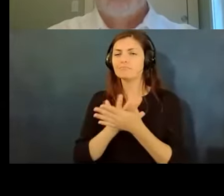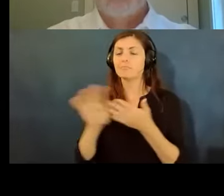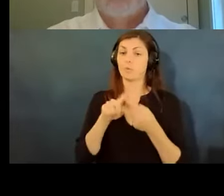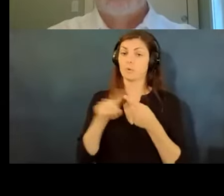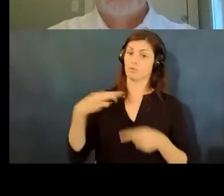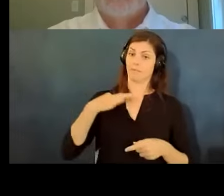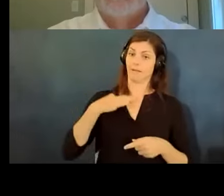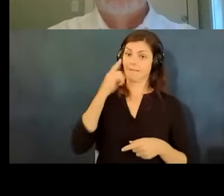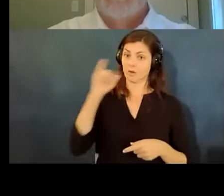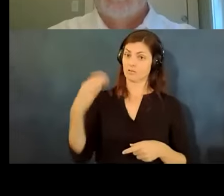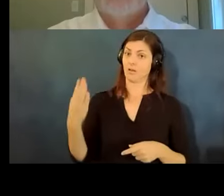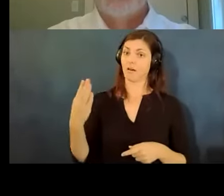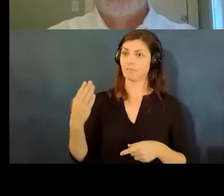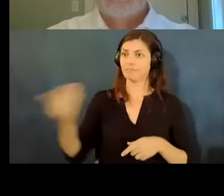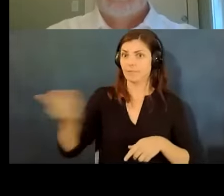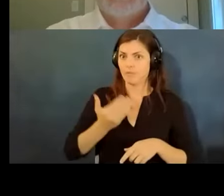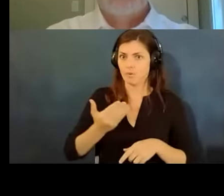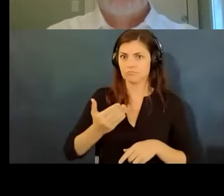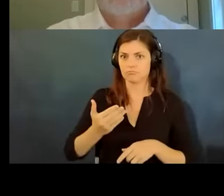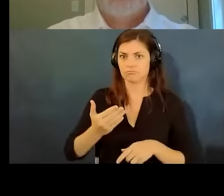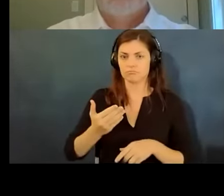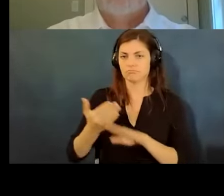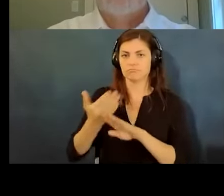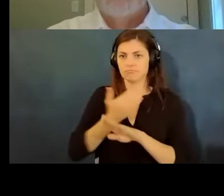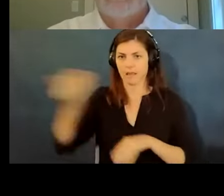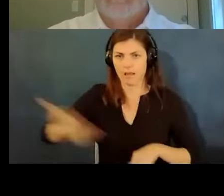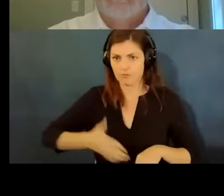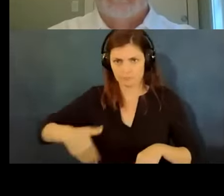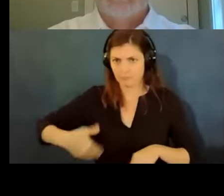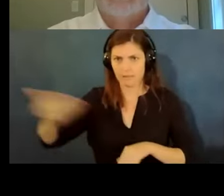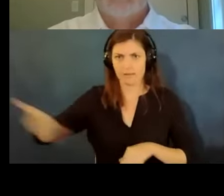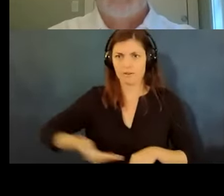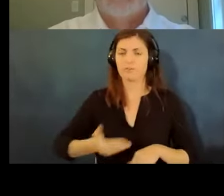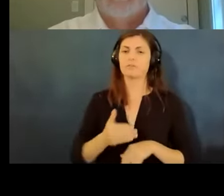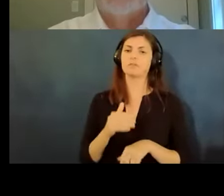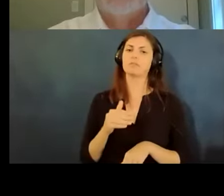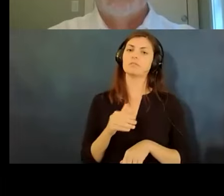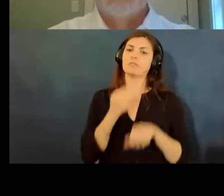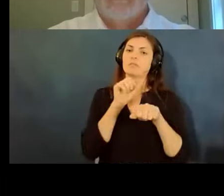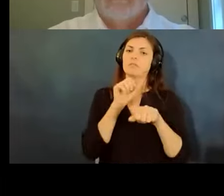they they've made a job offer the employer is very limited in what questions they could ask